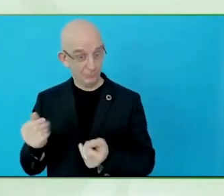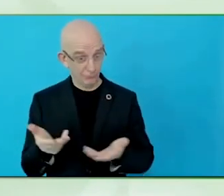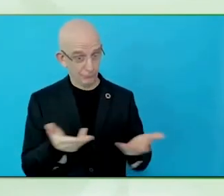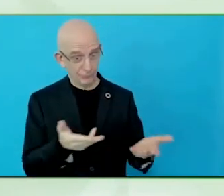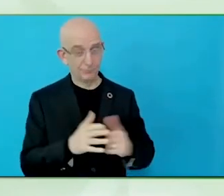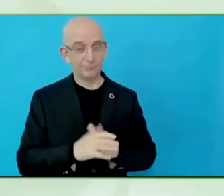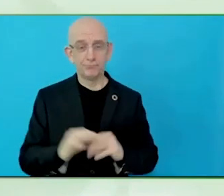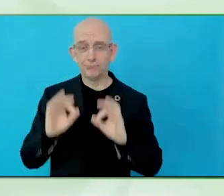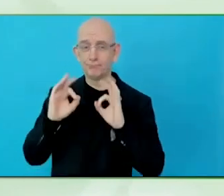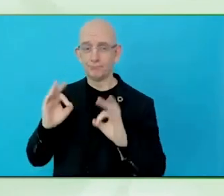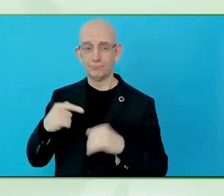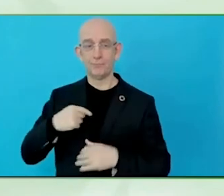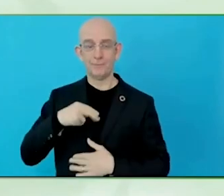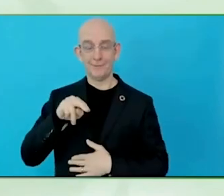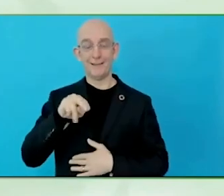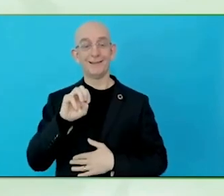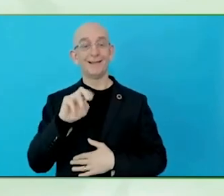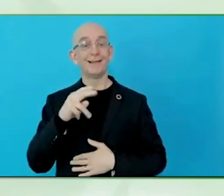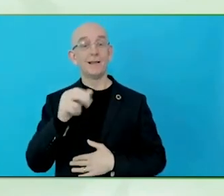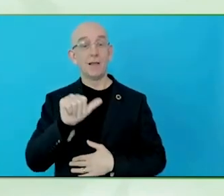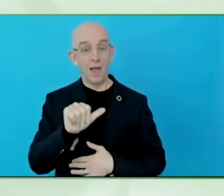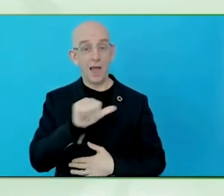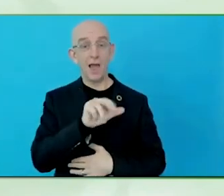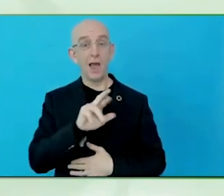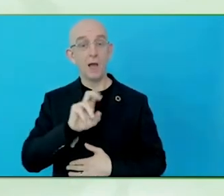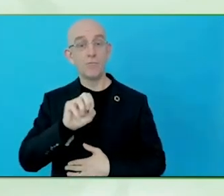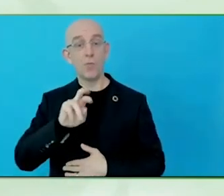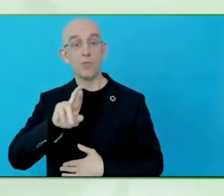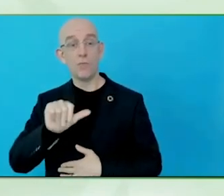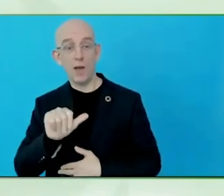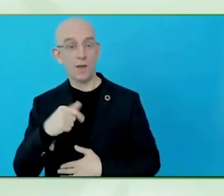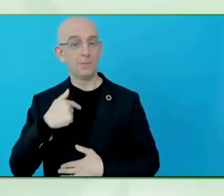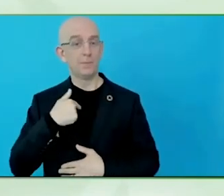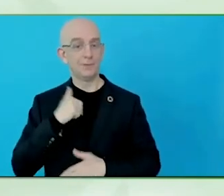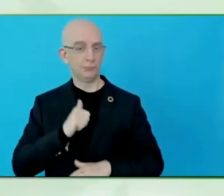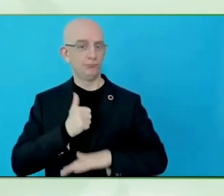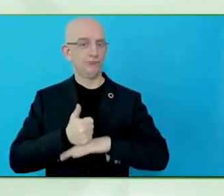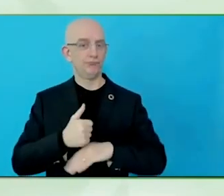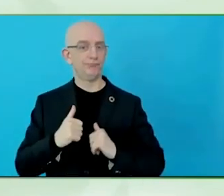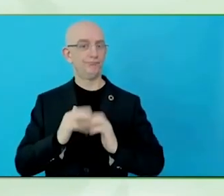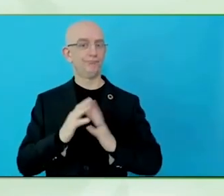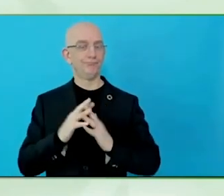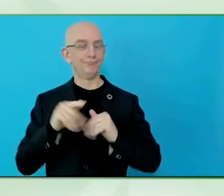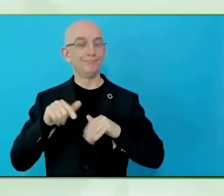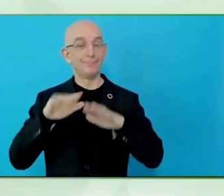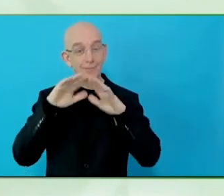I started this journey because both my parents are persons with disabilities, two different disabilities, and I wanted to